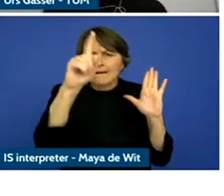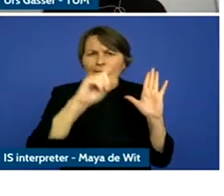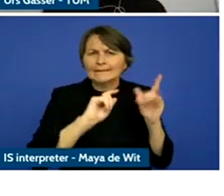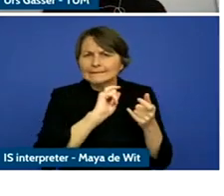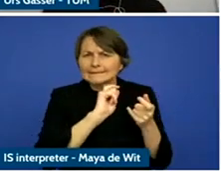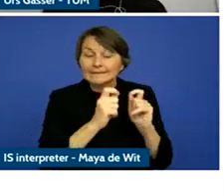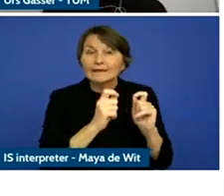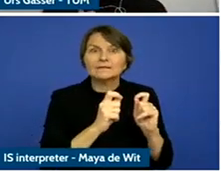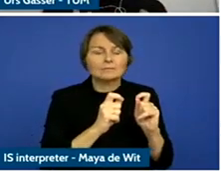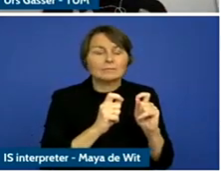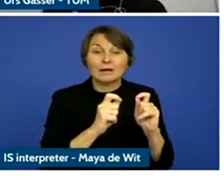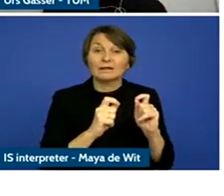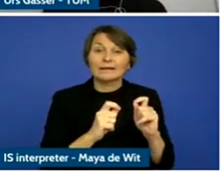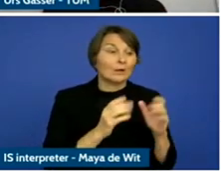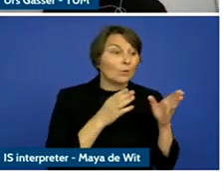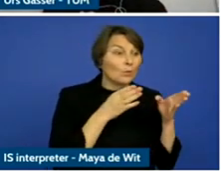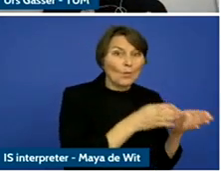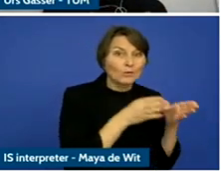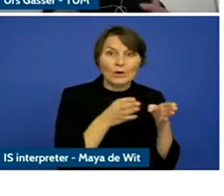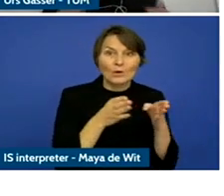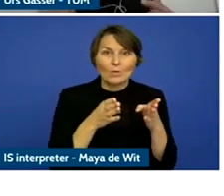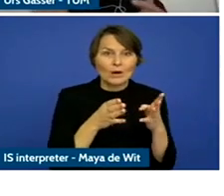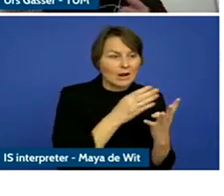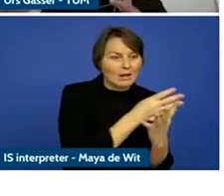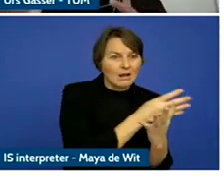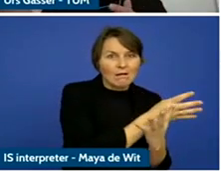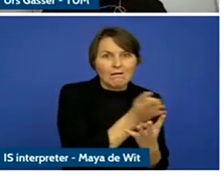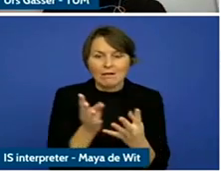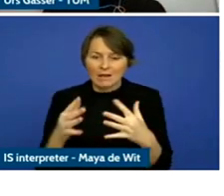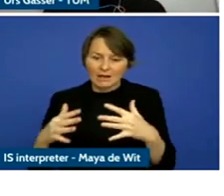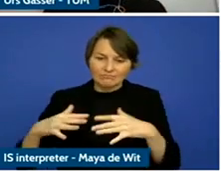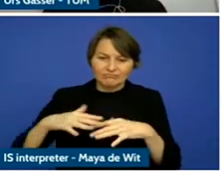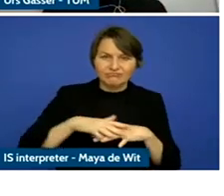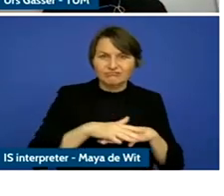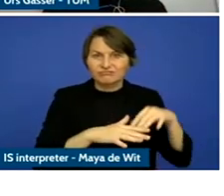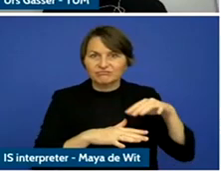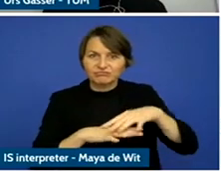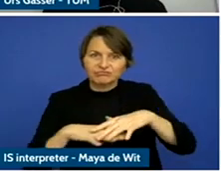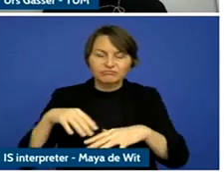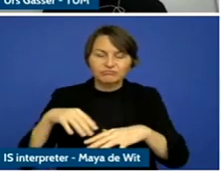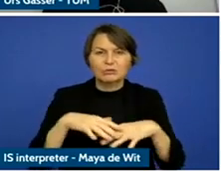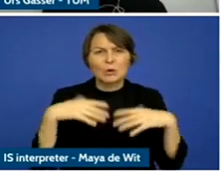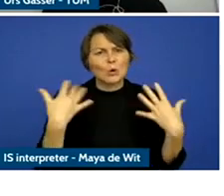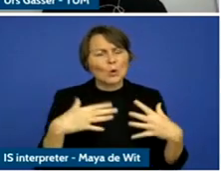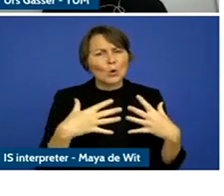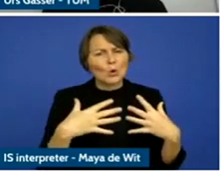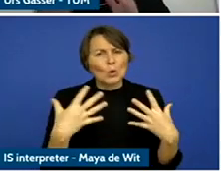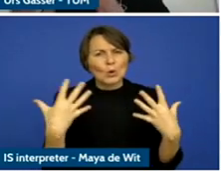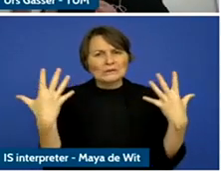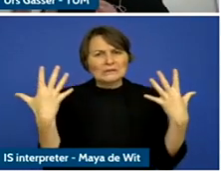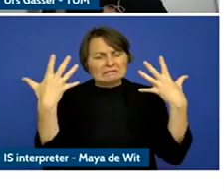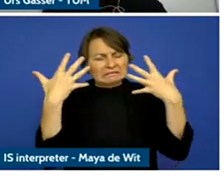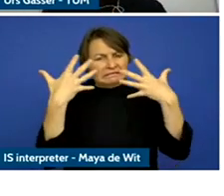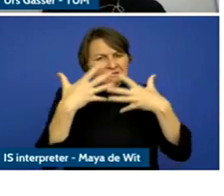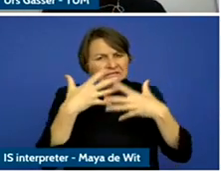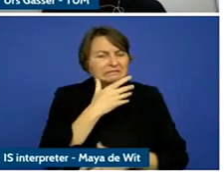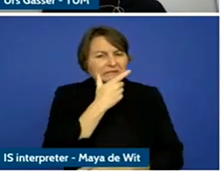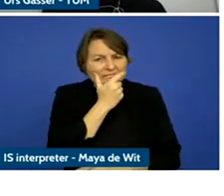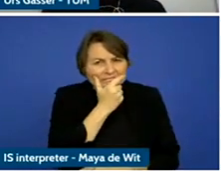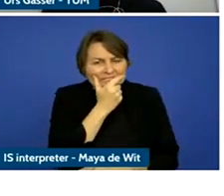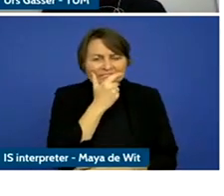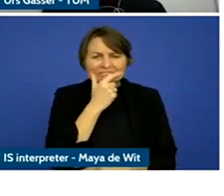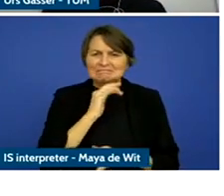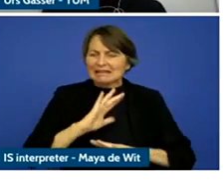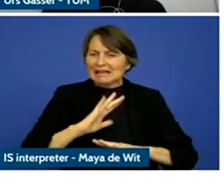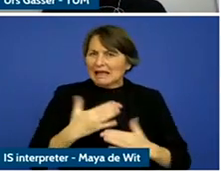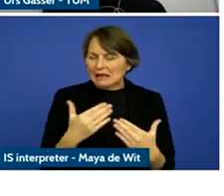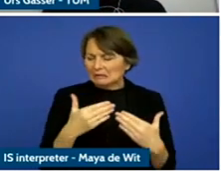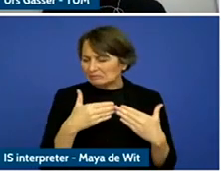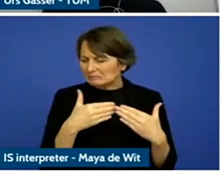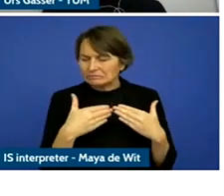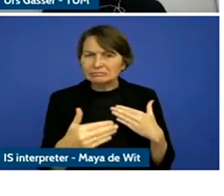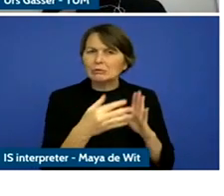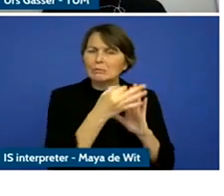other and, actually, make it quite hard to plan policy in the future there are